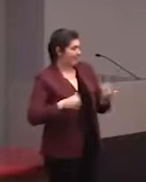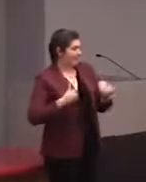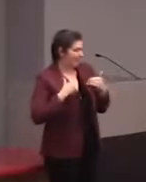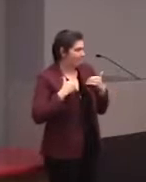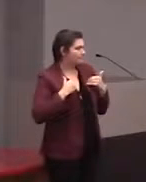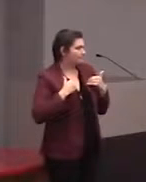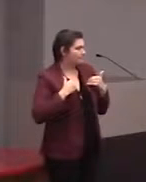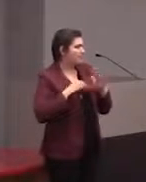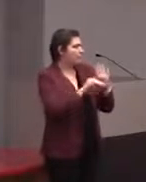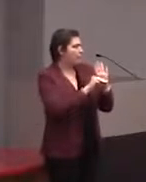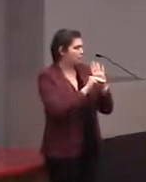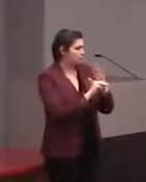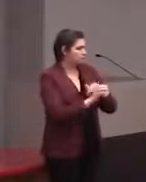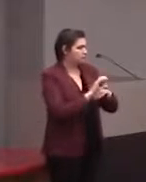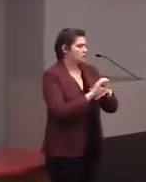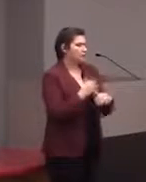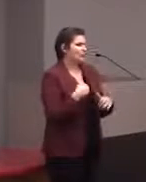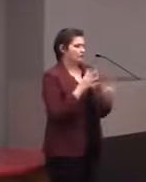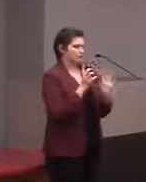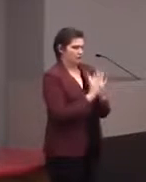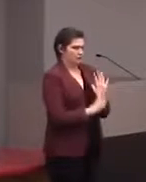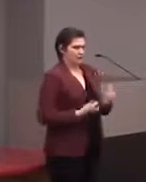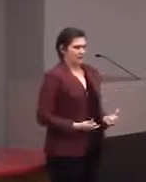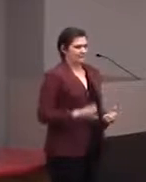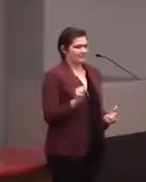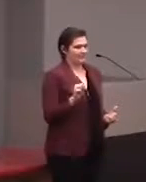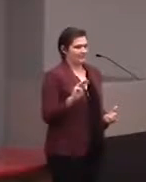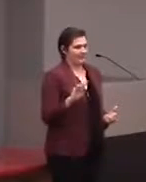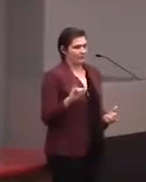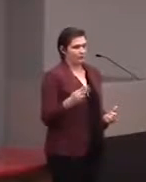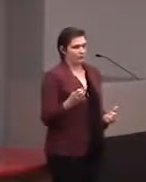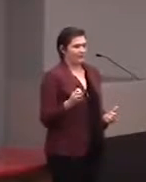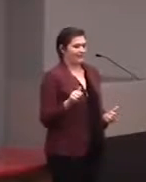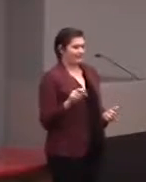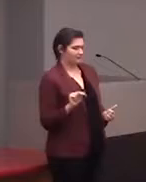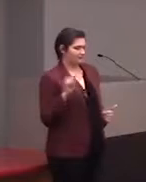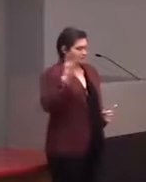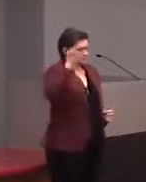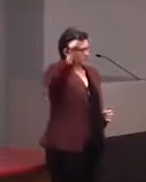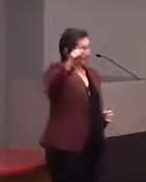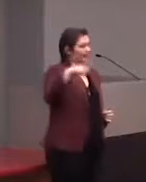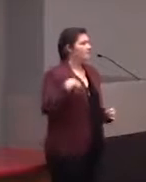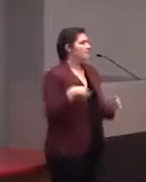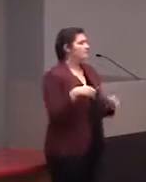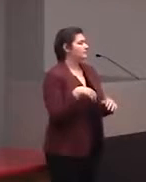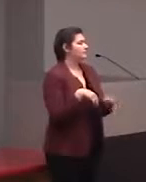So we're actually designing right now at the Smithsonian, it's a model of the National Mall.